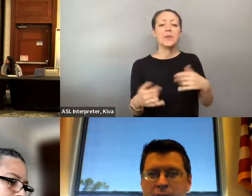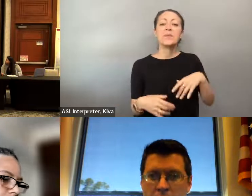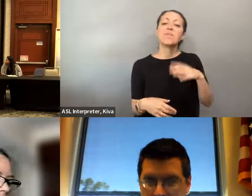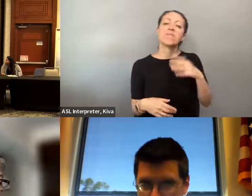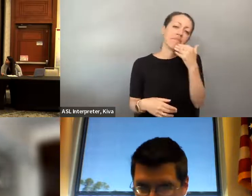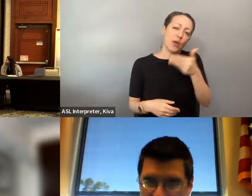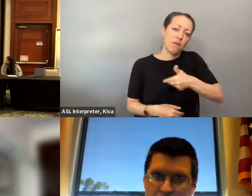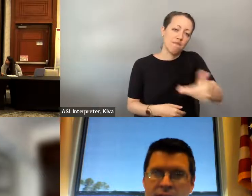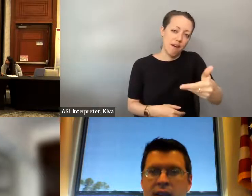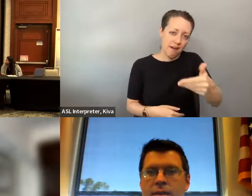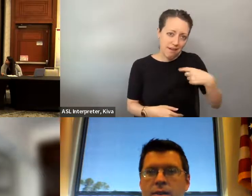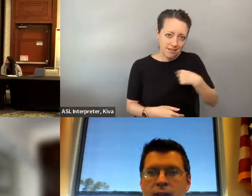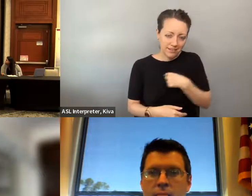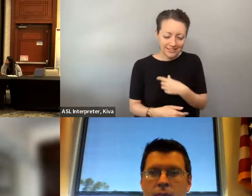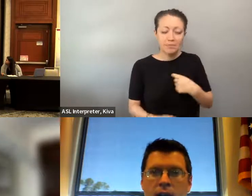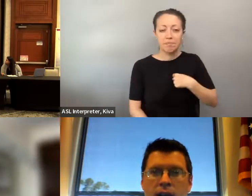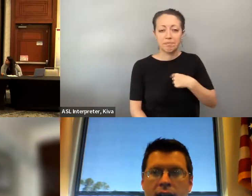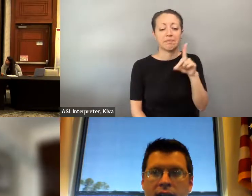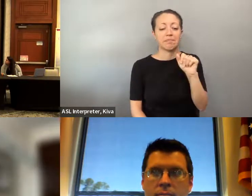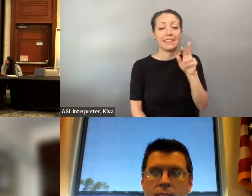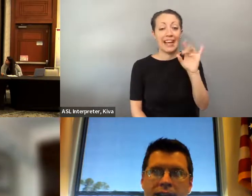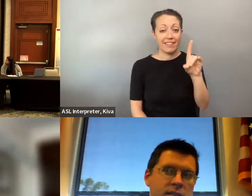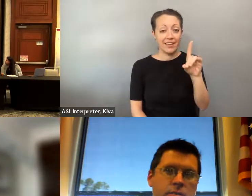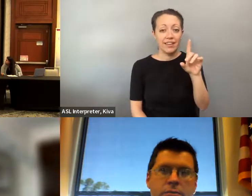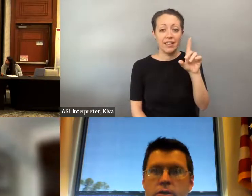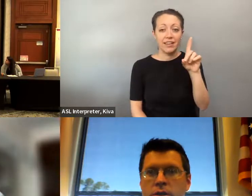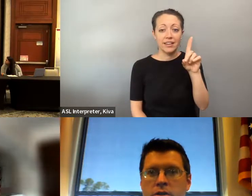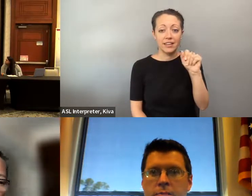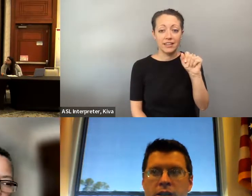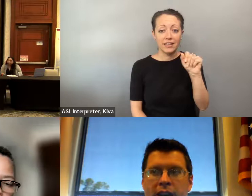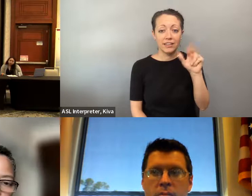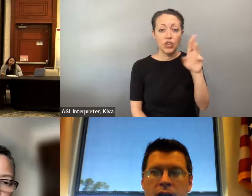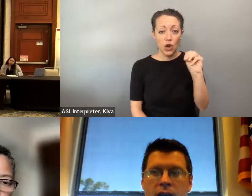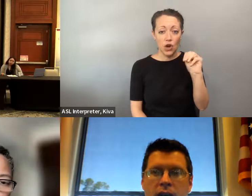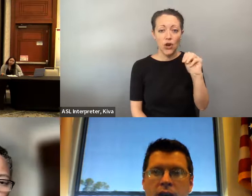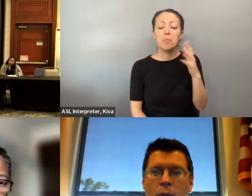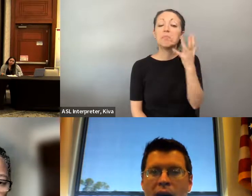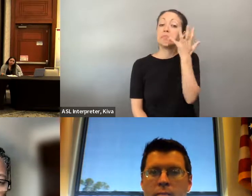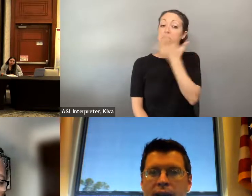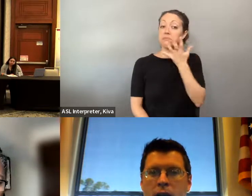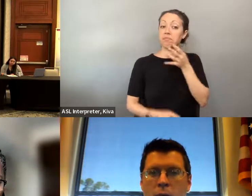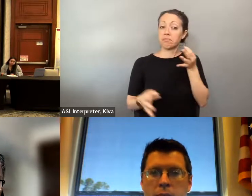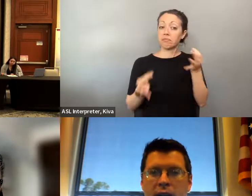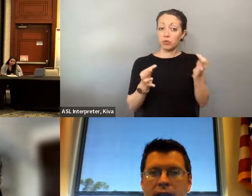» Maddie: Yes. » David: A little technical difficulties. Thank you for inviting to be on the panel. Okay, little technical difficulties. Thank you for inviting us to be on the panel by name is David Darm.